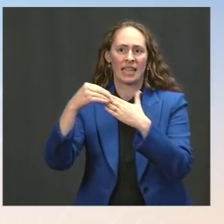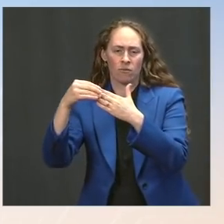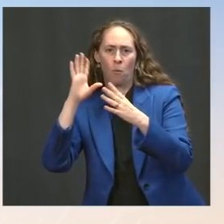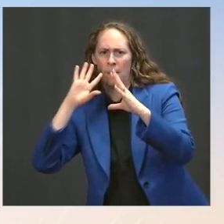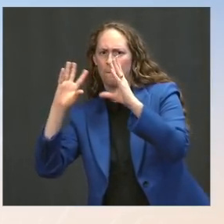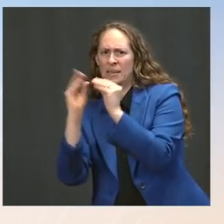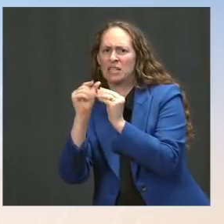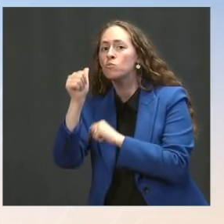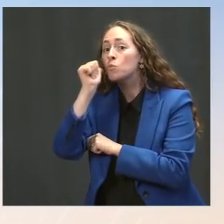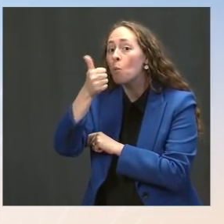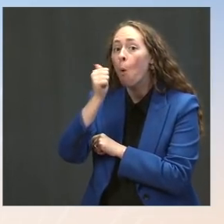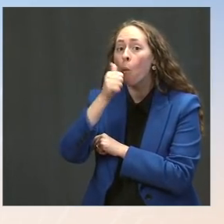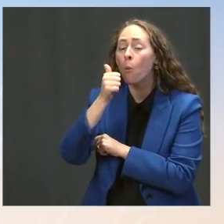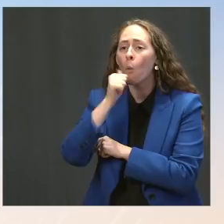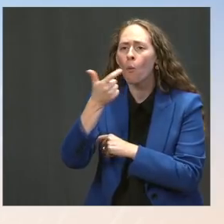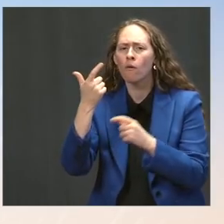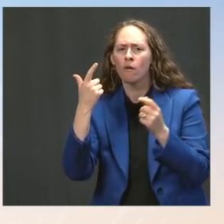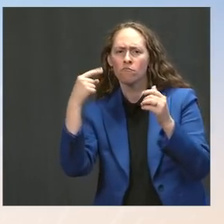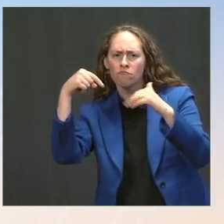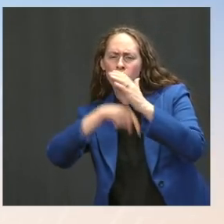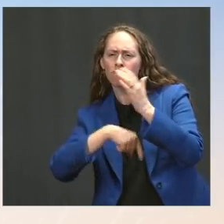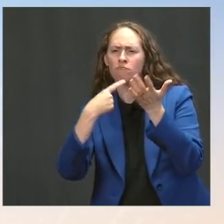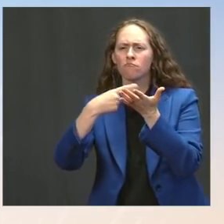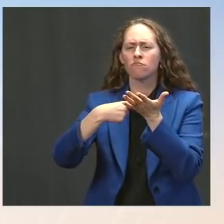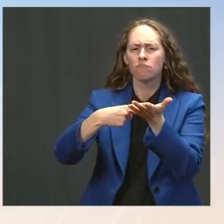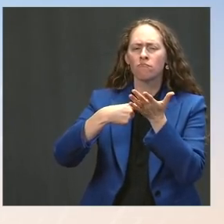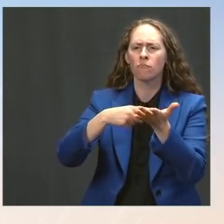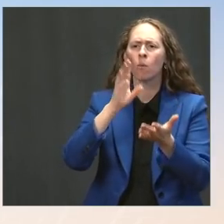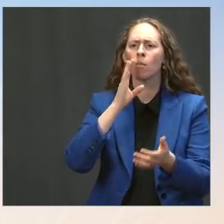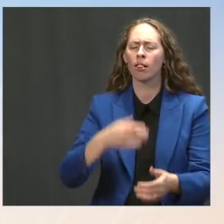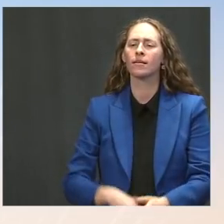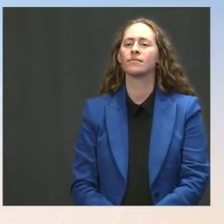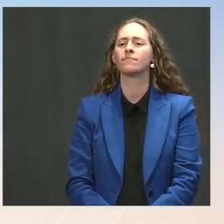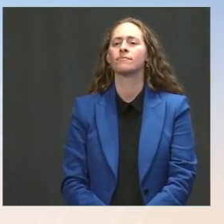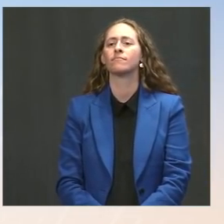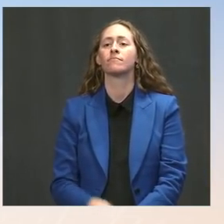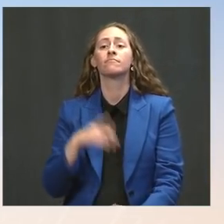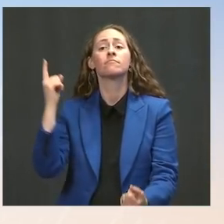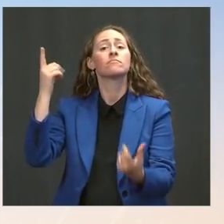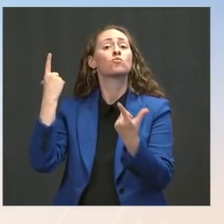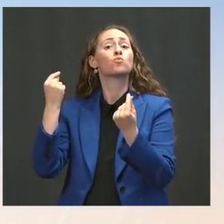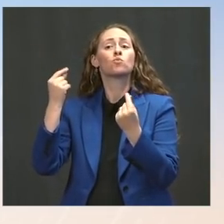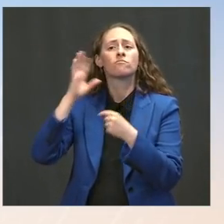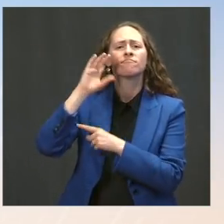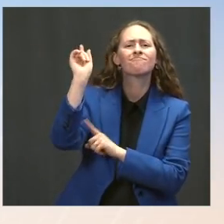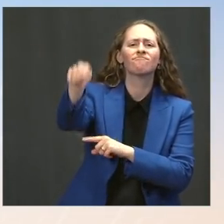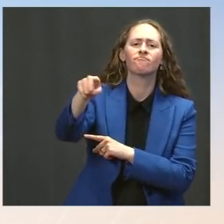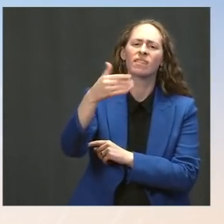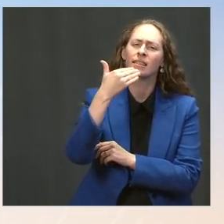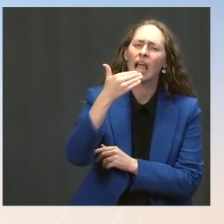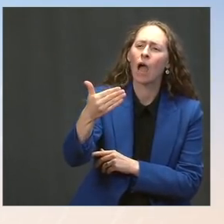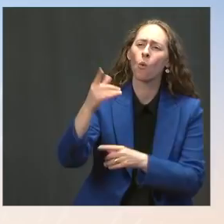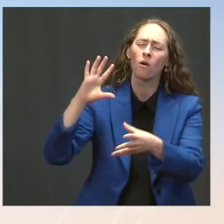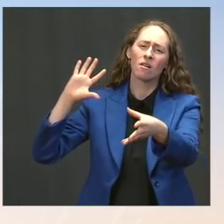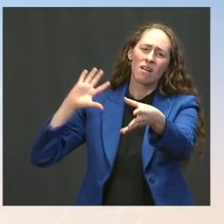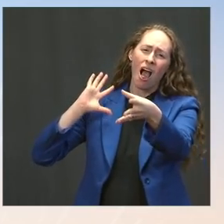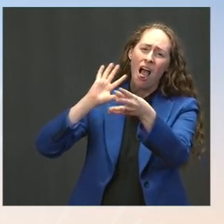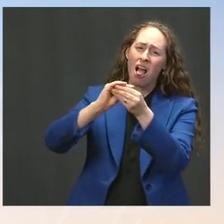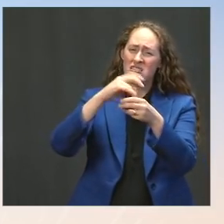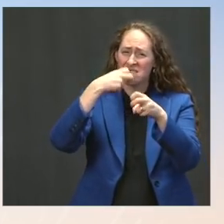but also to thank them for their work during what has been, no doubt, a challenging time for members of the intelligence community